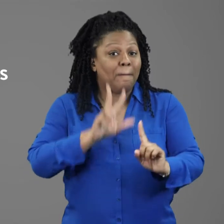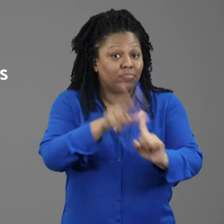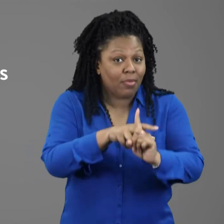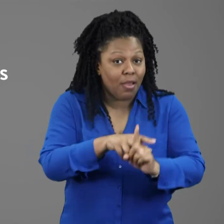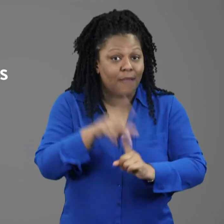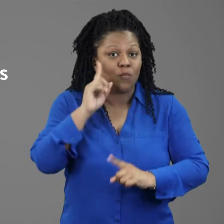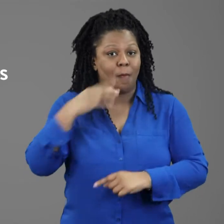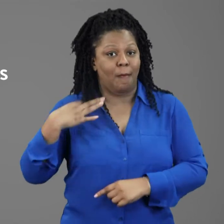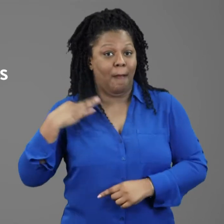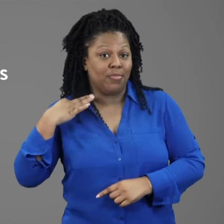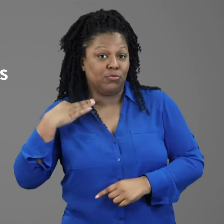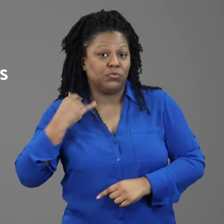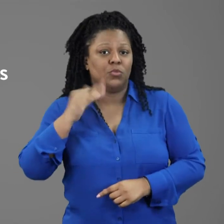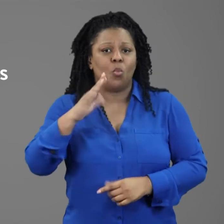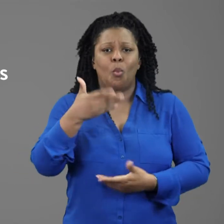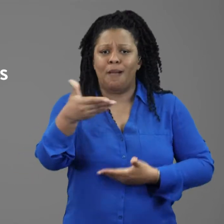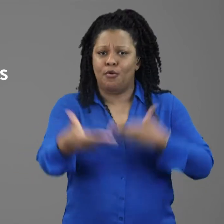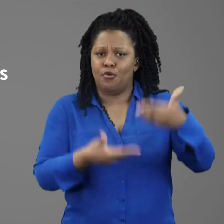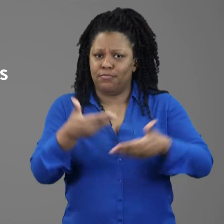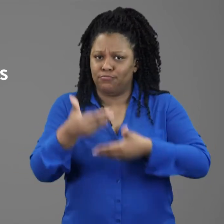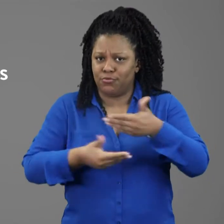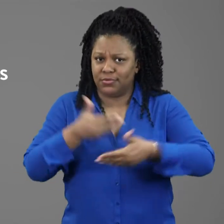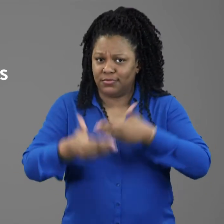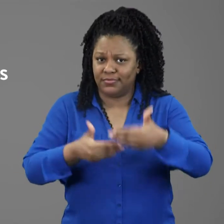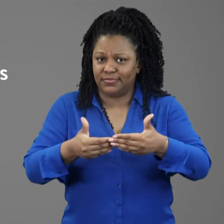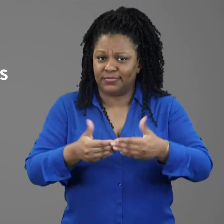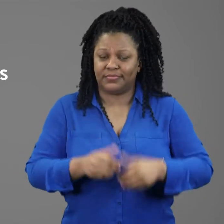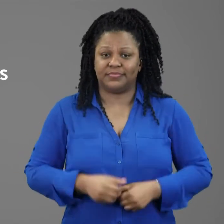Apply to the application and hiring process.